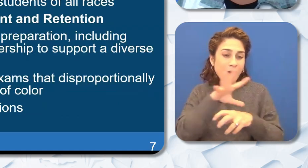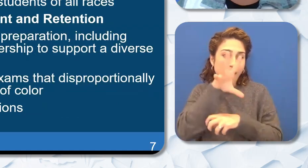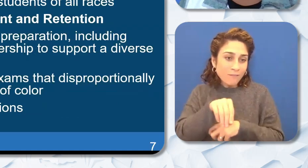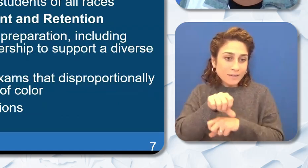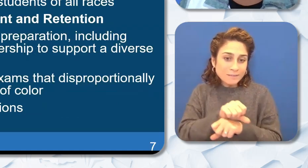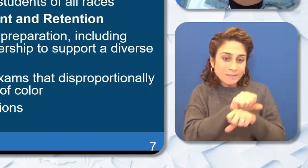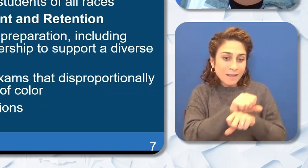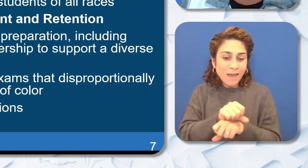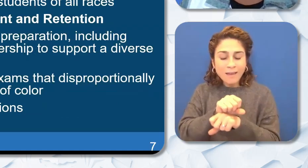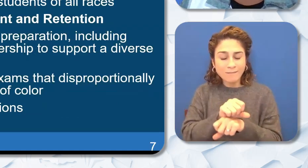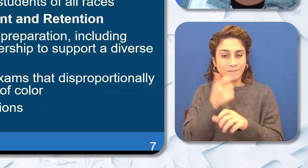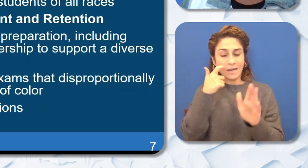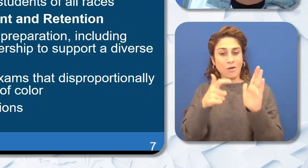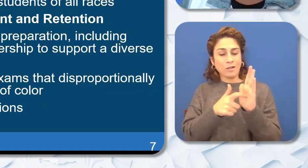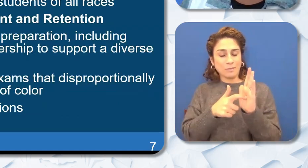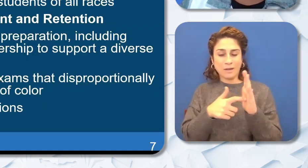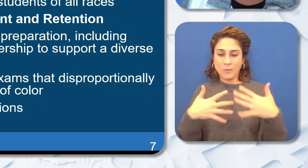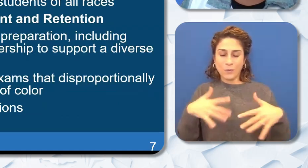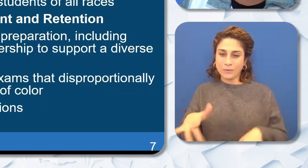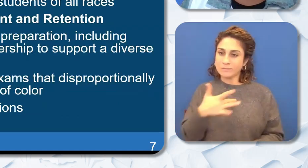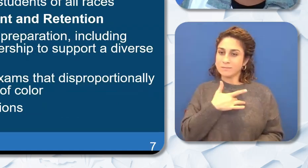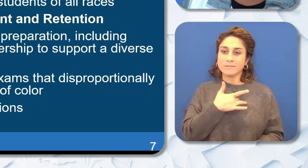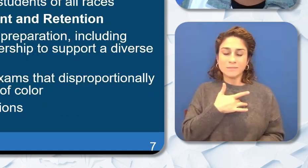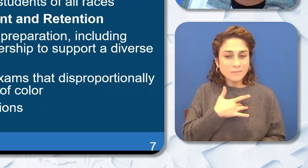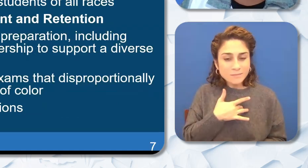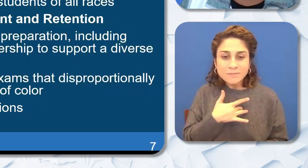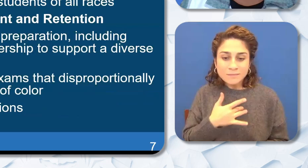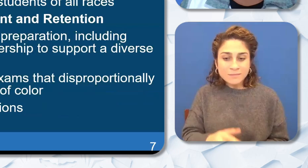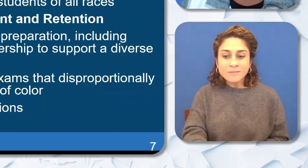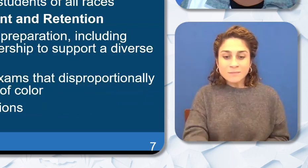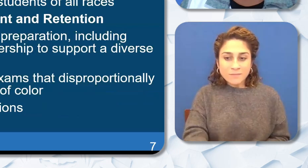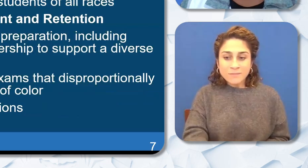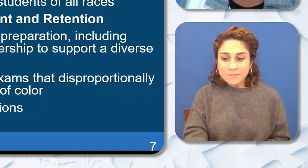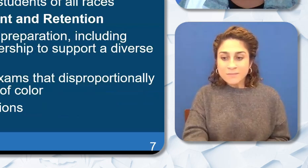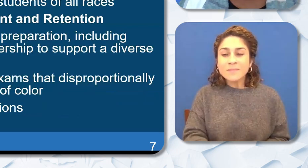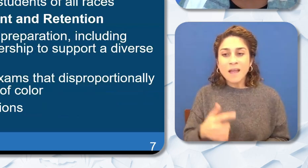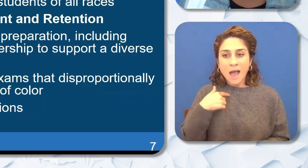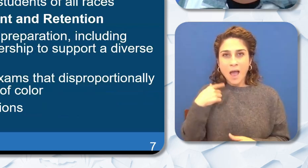Acknowledgement. That was powerful. Makes me think of of Maya Angelou. “I am the dream and